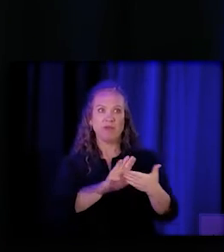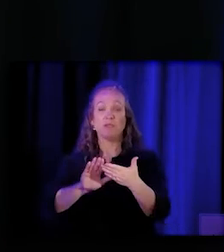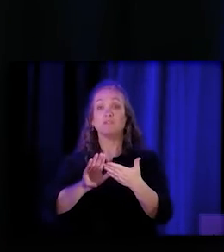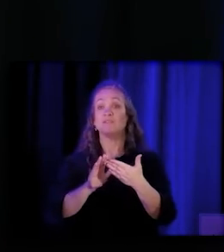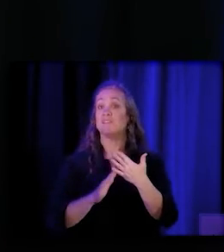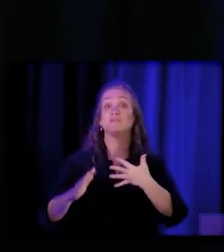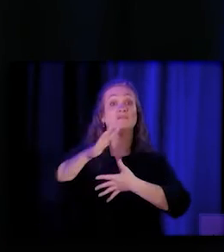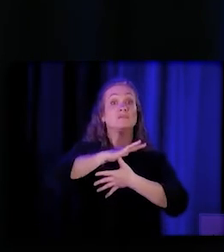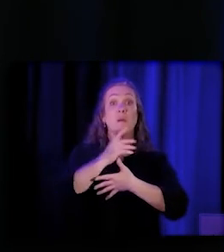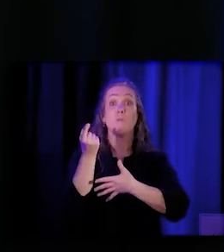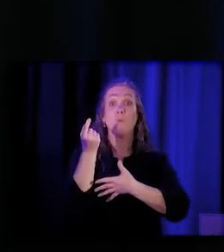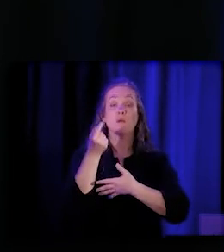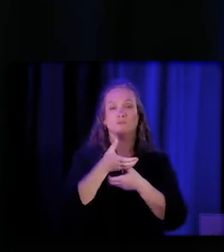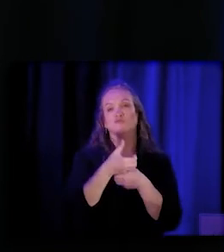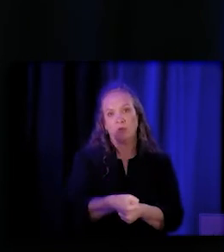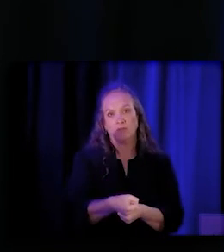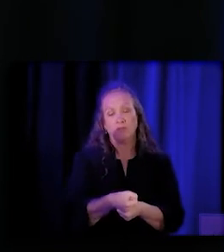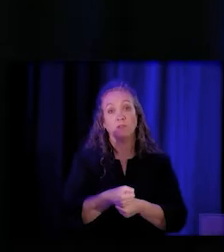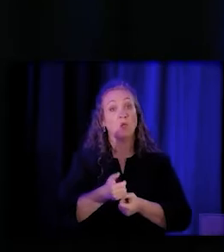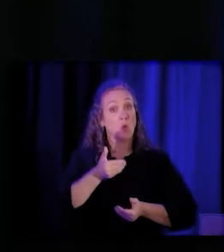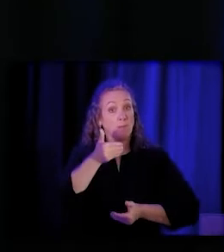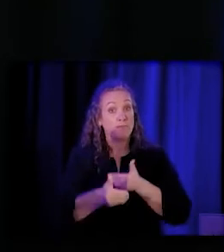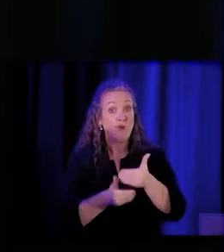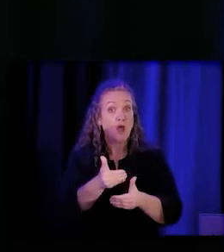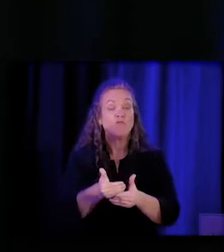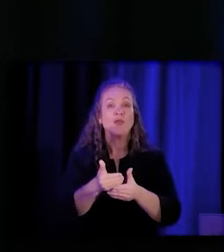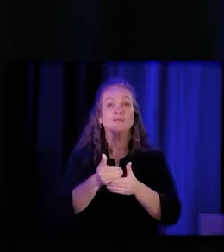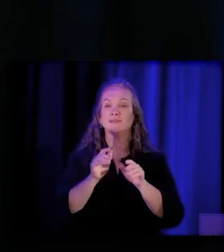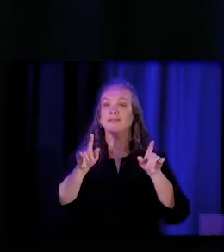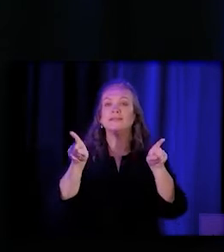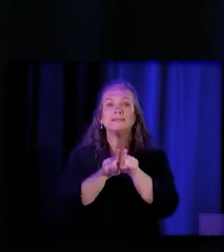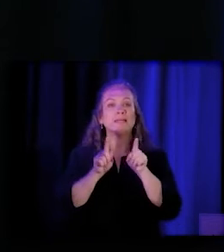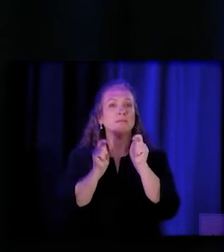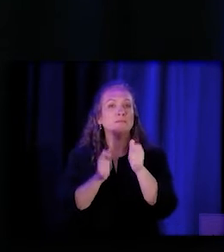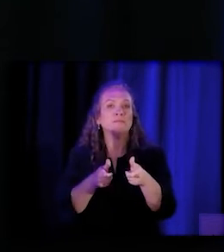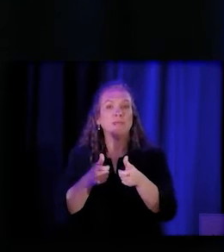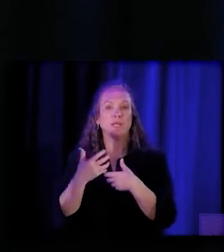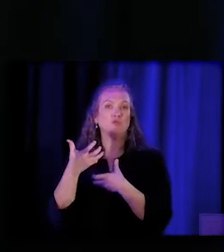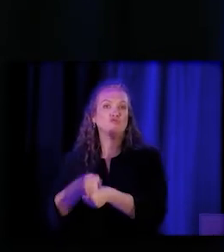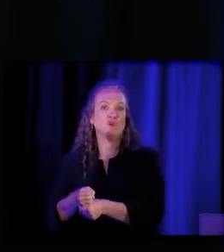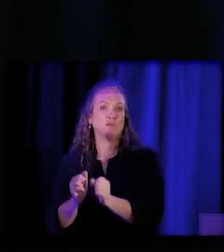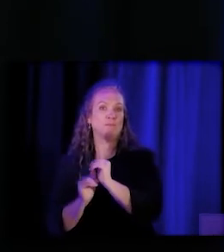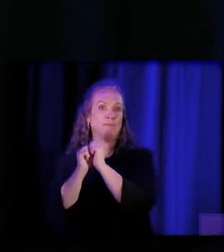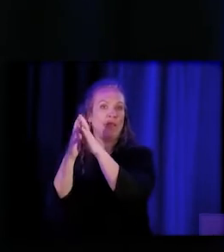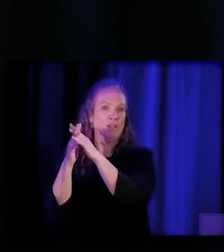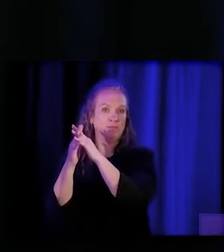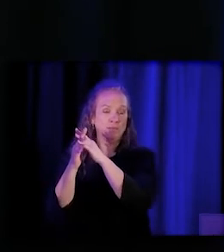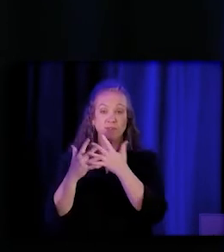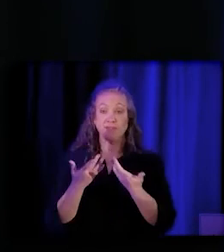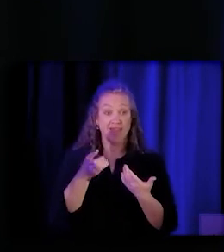And progress only moves at the speed of trust. And that's what the CHW workforce and Promotores